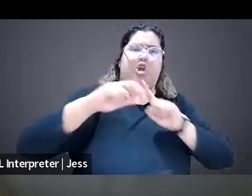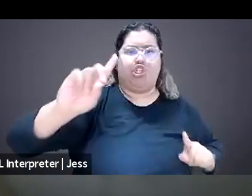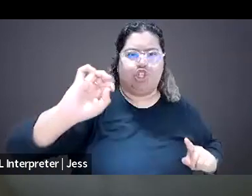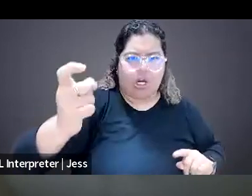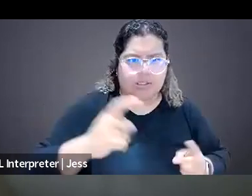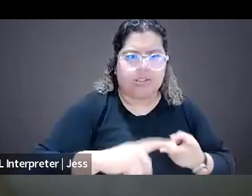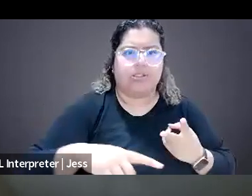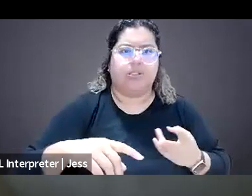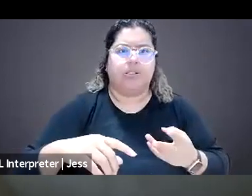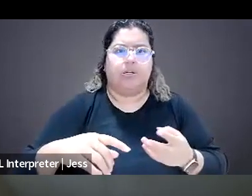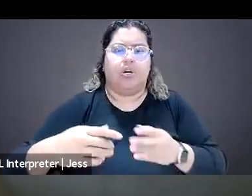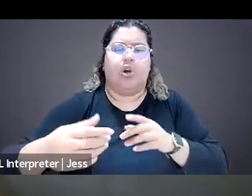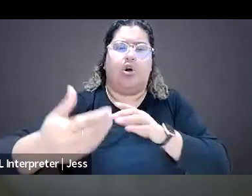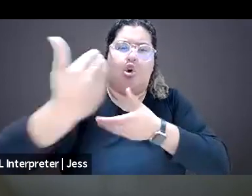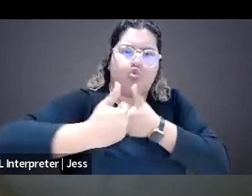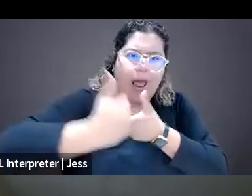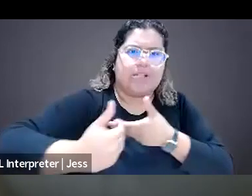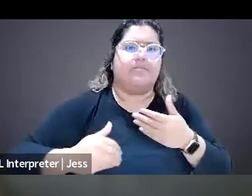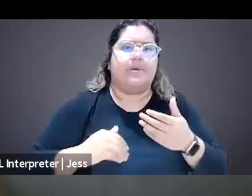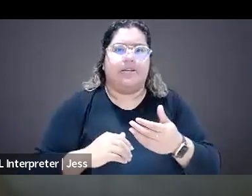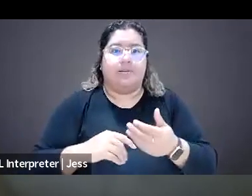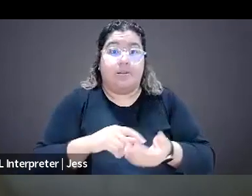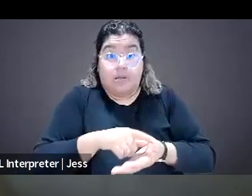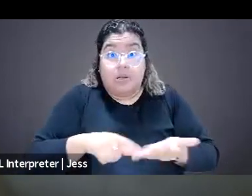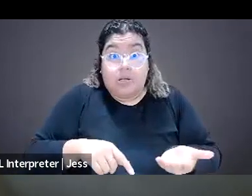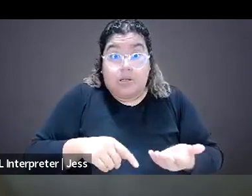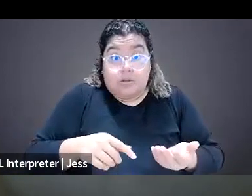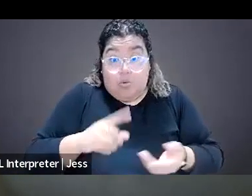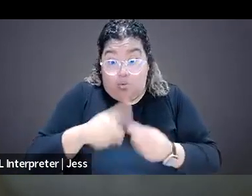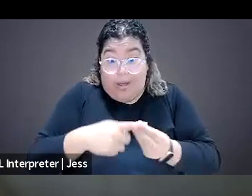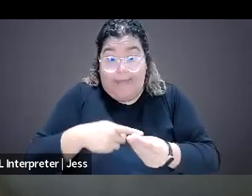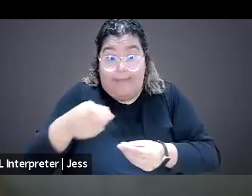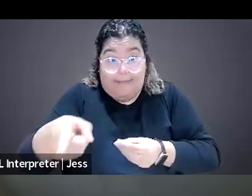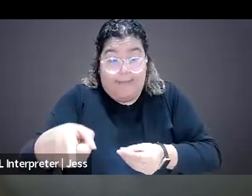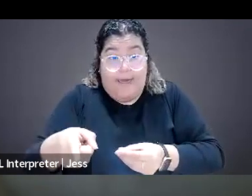of producing journalists and having them more aware of this is just another solution.